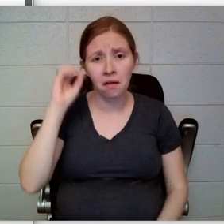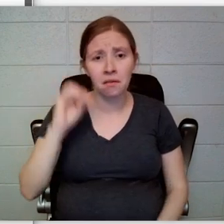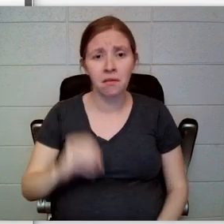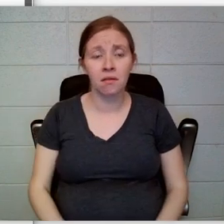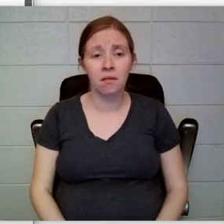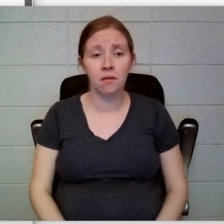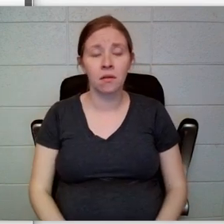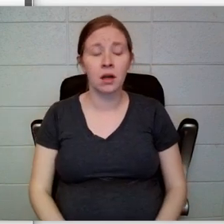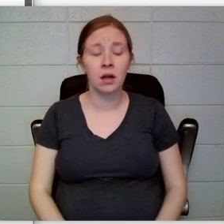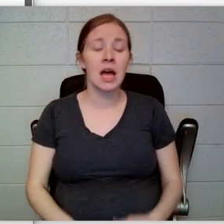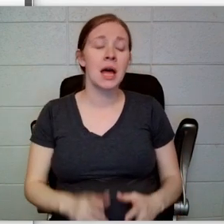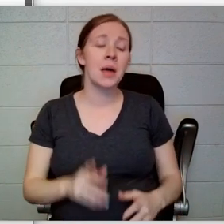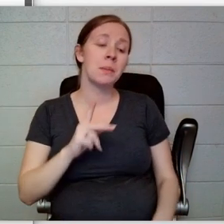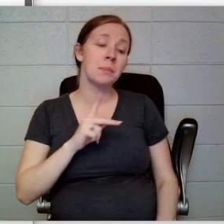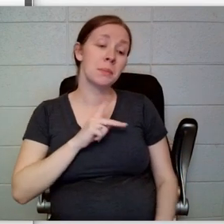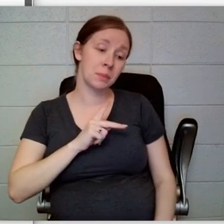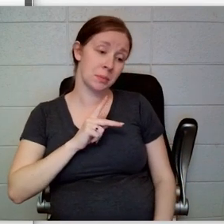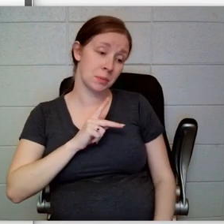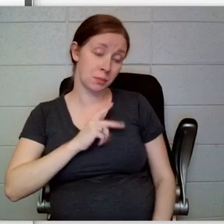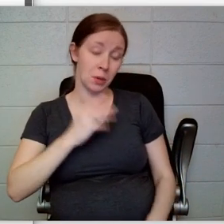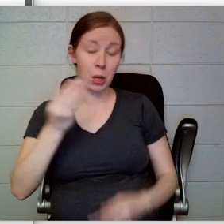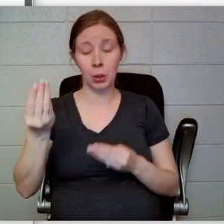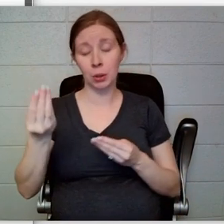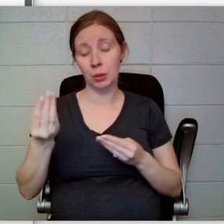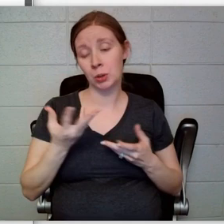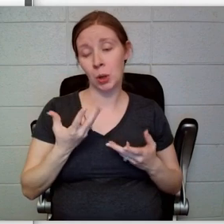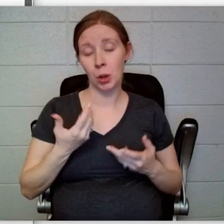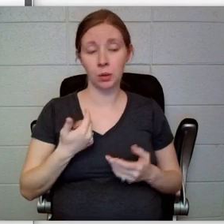“Mr. Poe told me,” Count Olaf said,